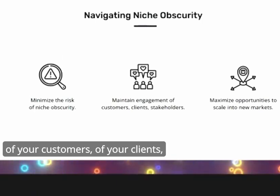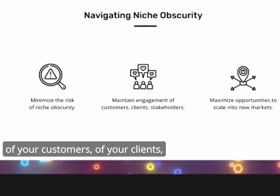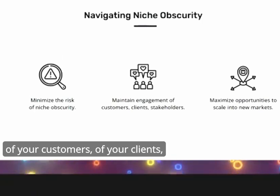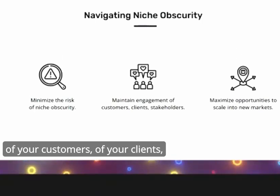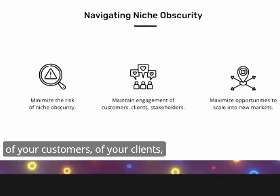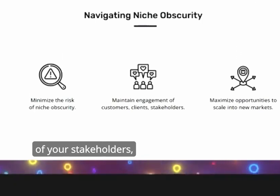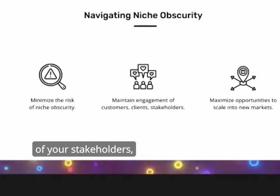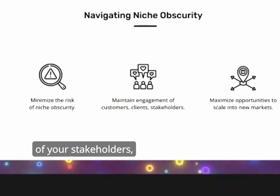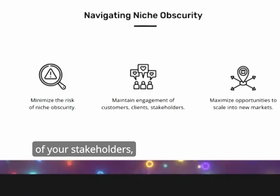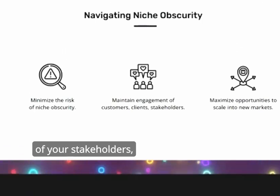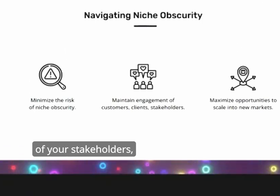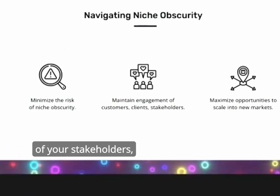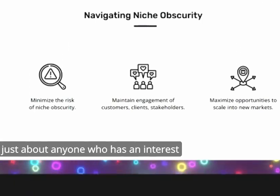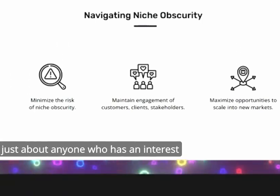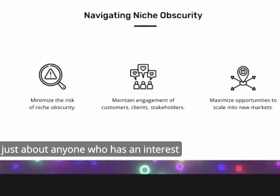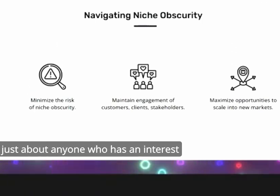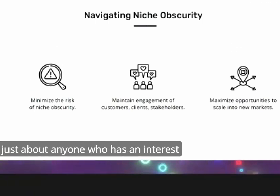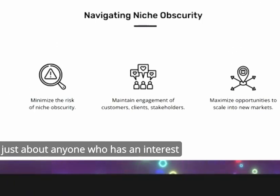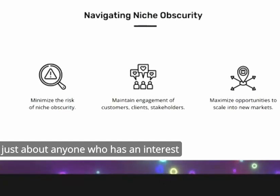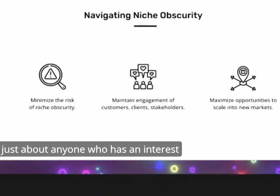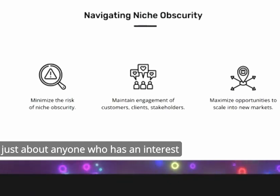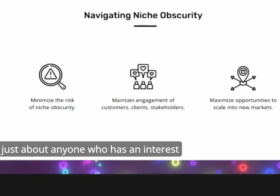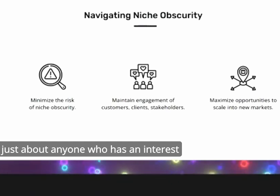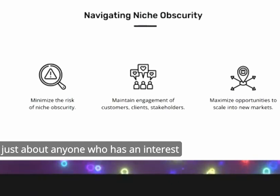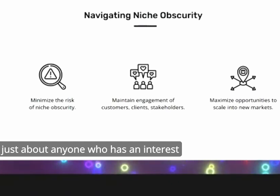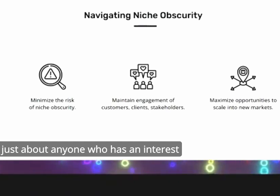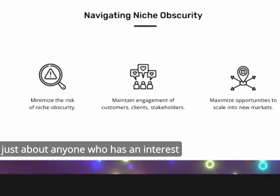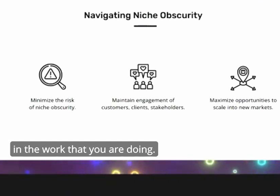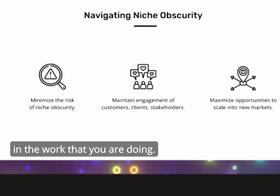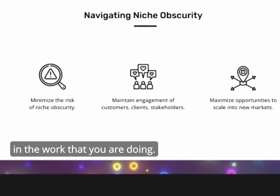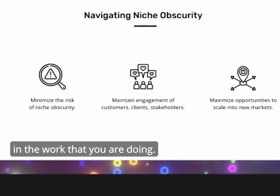of your clients of your stakeholders of just about anyone who has an interest in the work